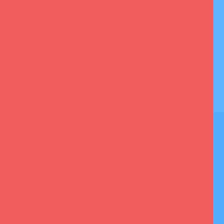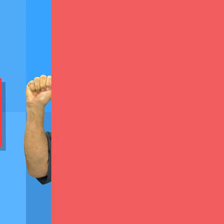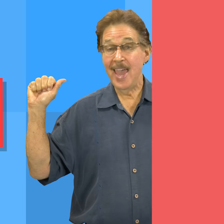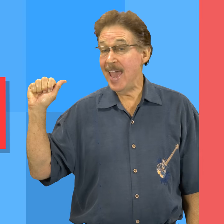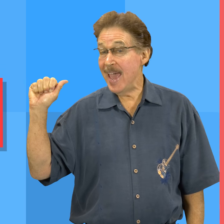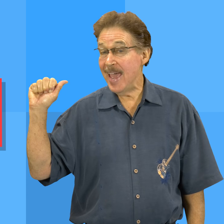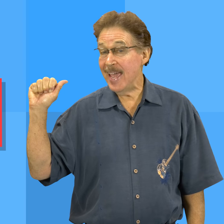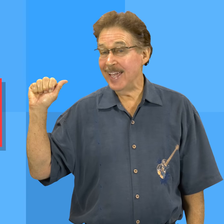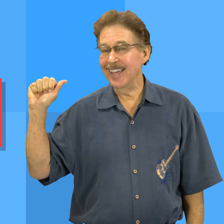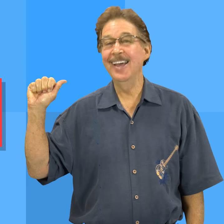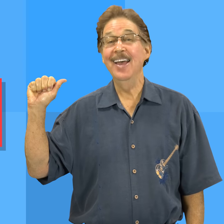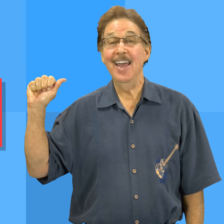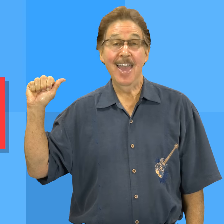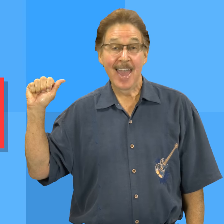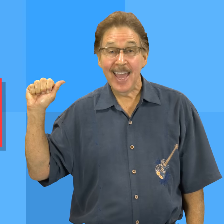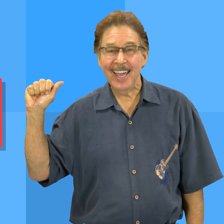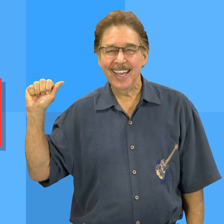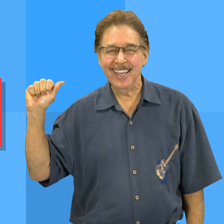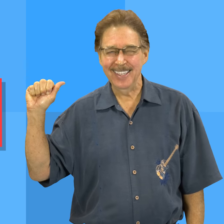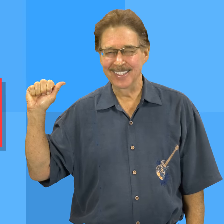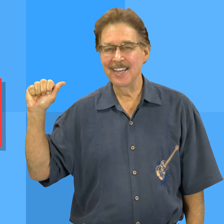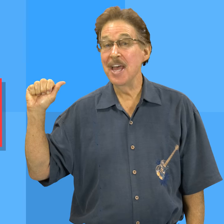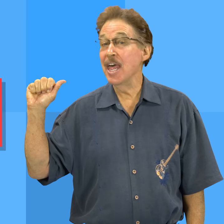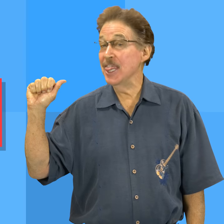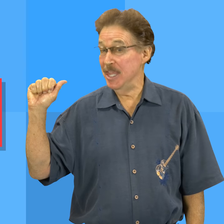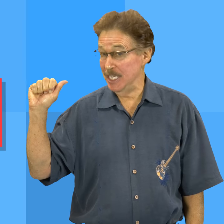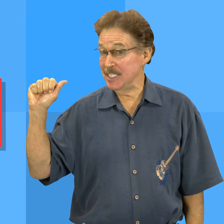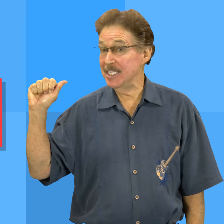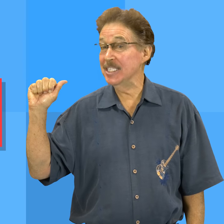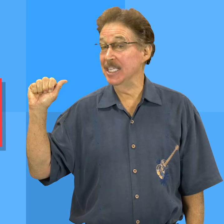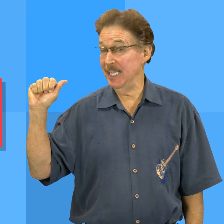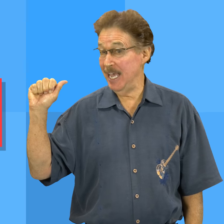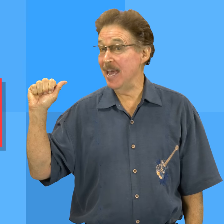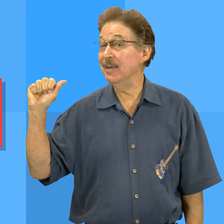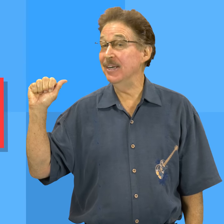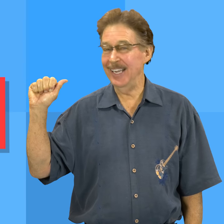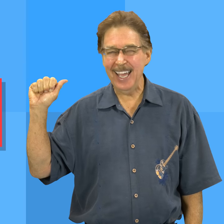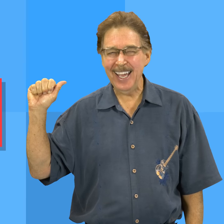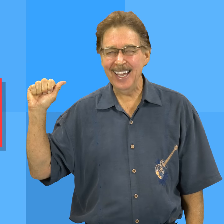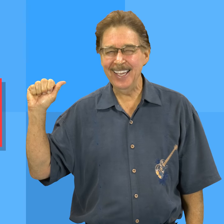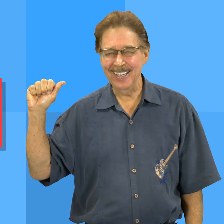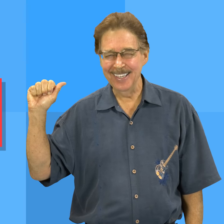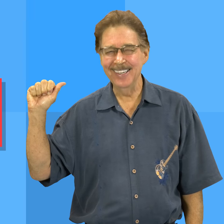A, a this is the letter a